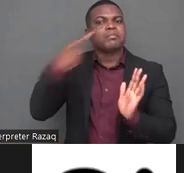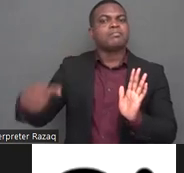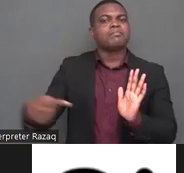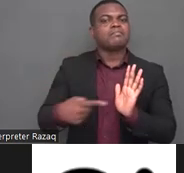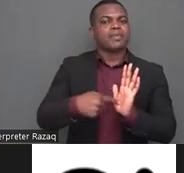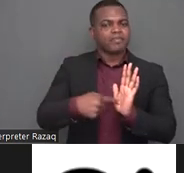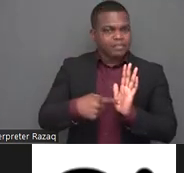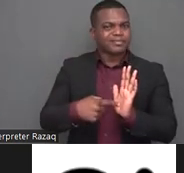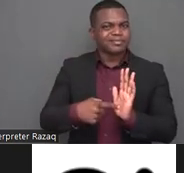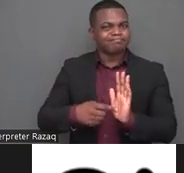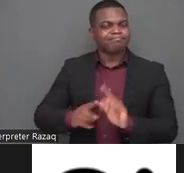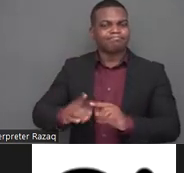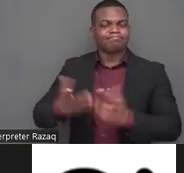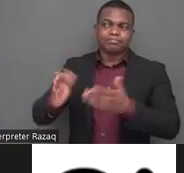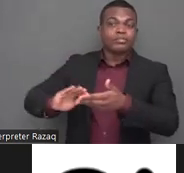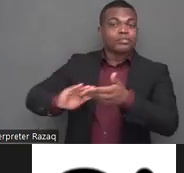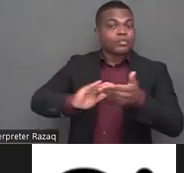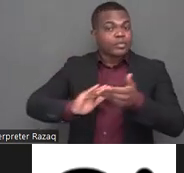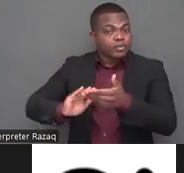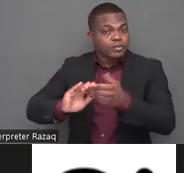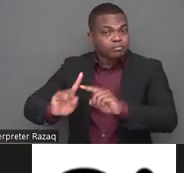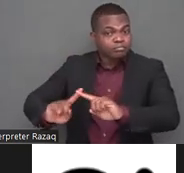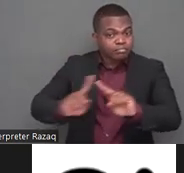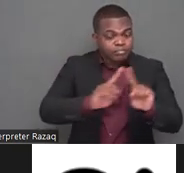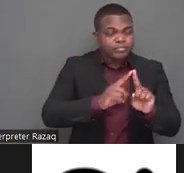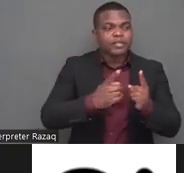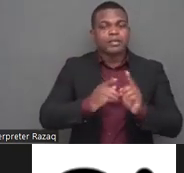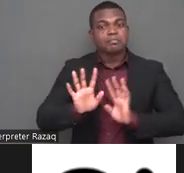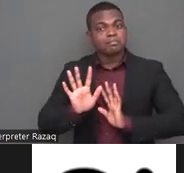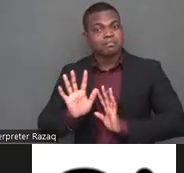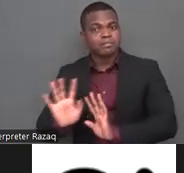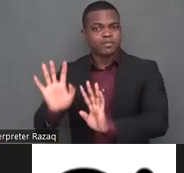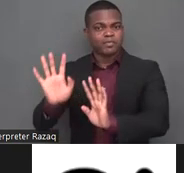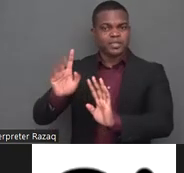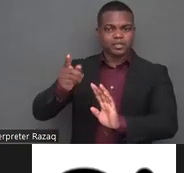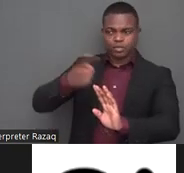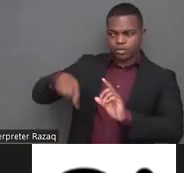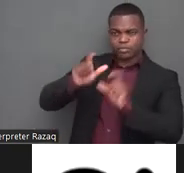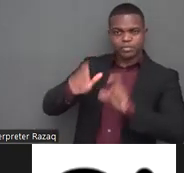relating to on how to see uh the equal i mean the rights to be uh i mean